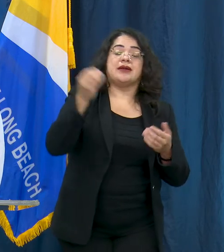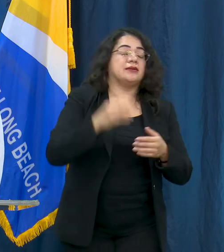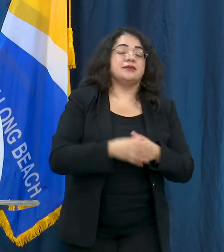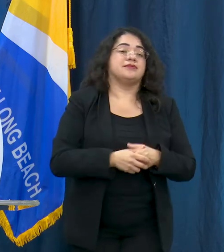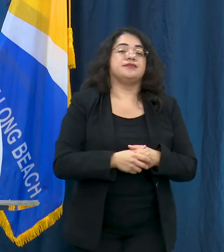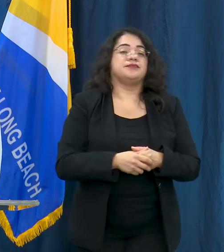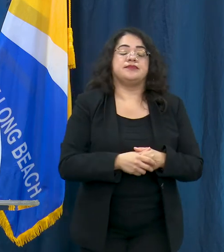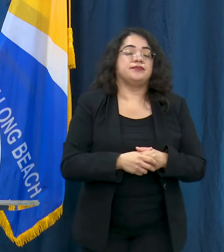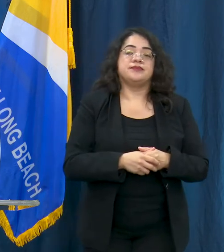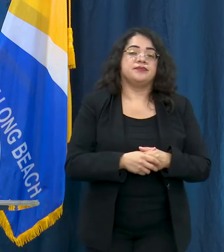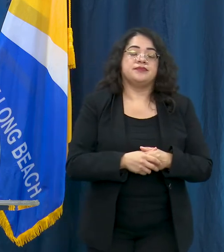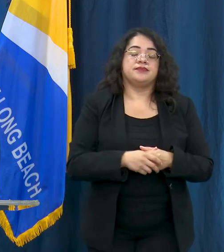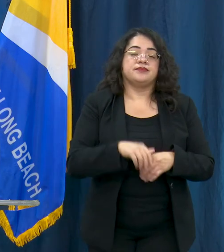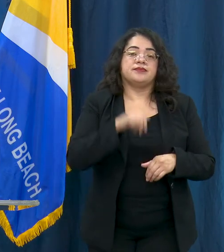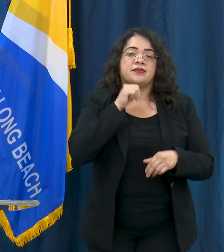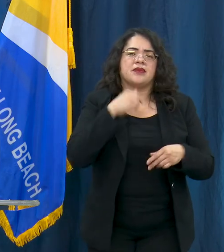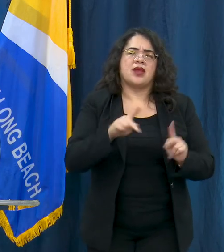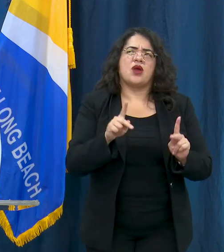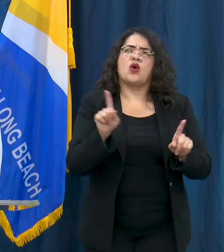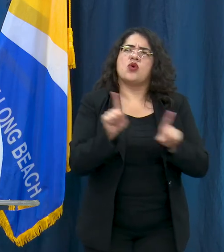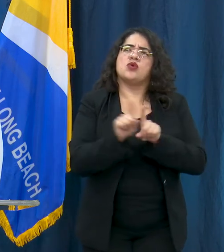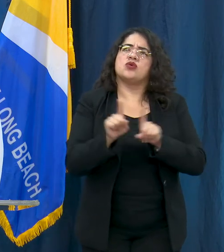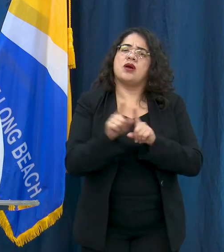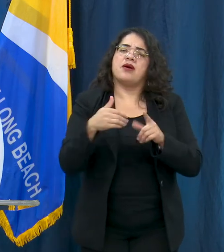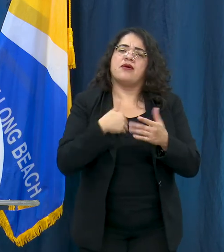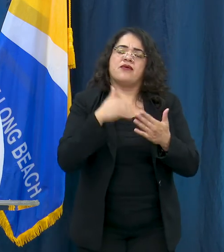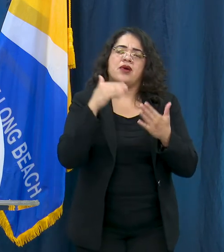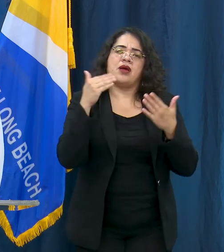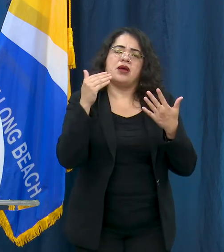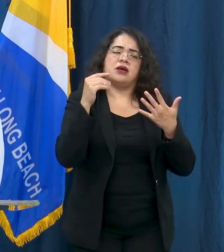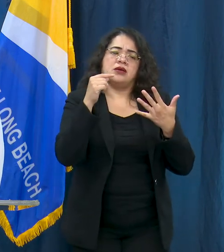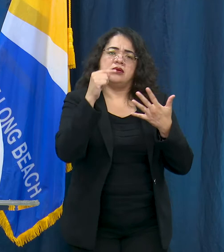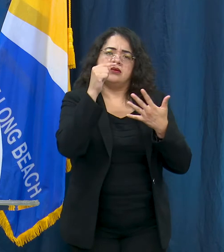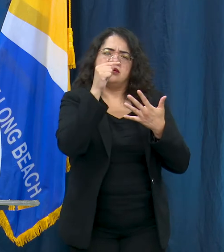there's a limit on the amount of people that can participate in that